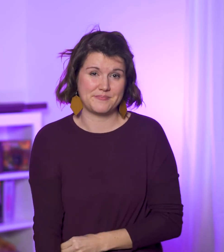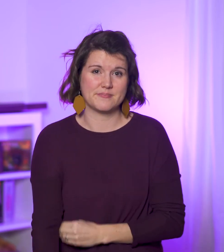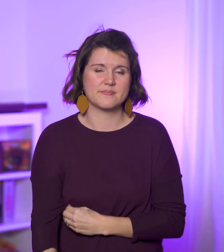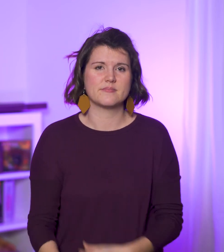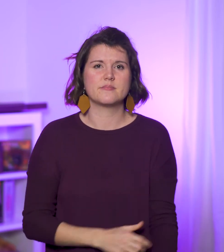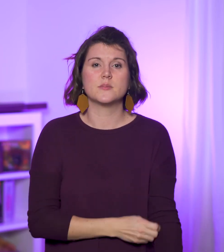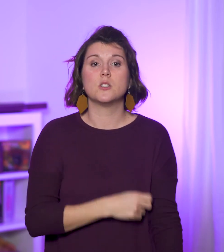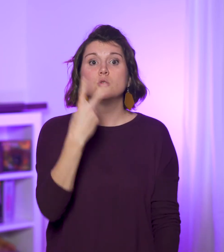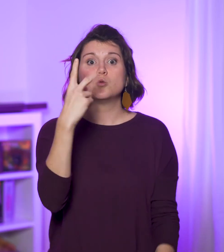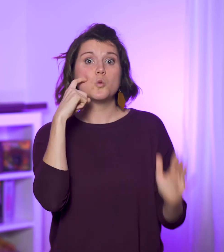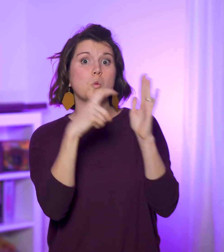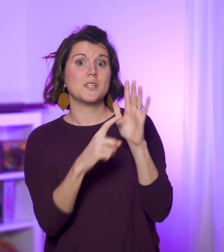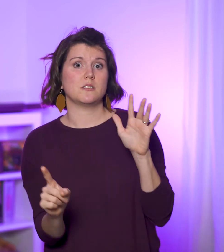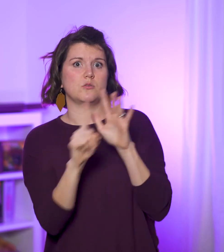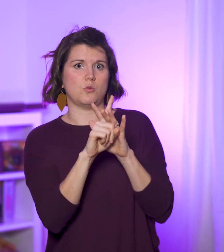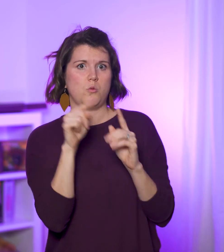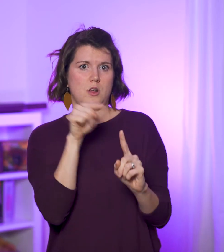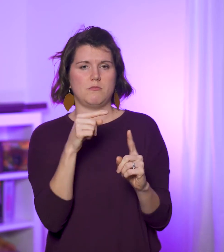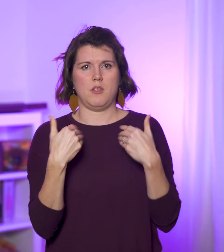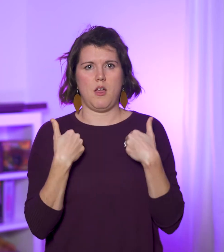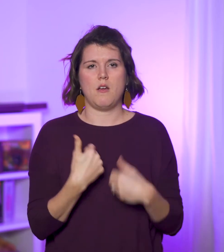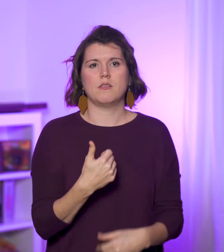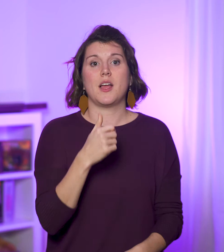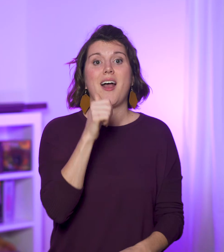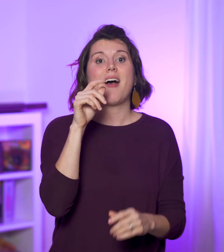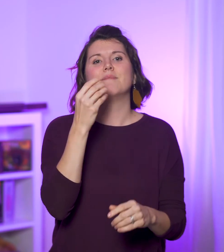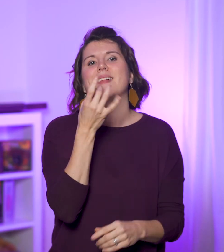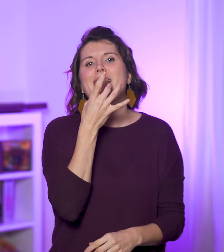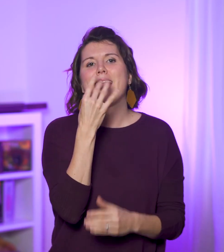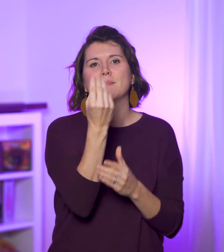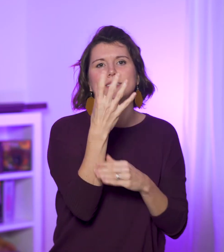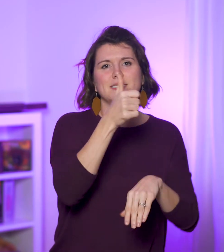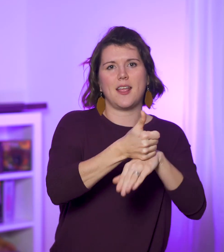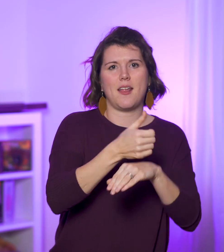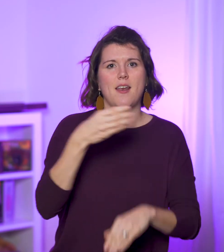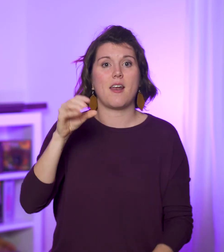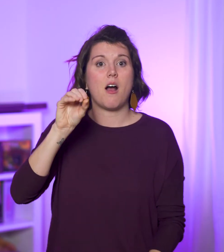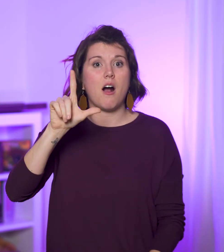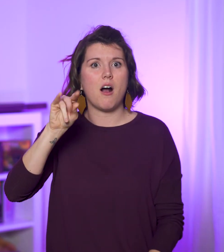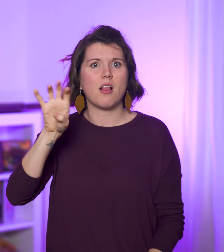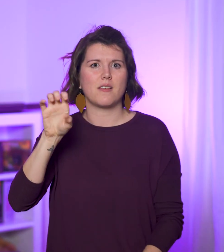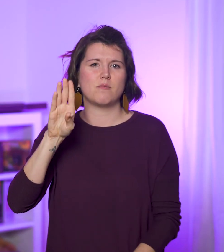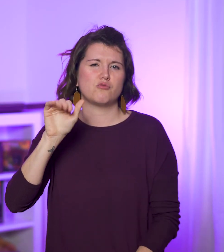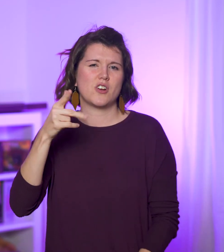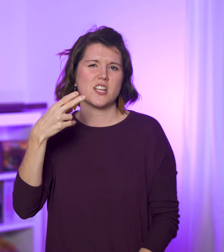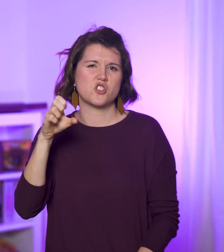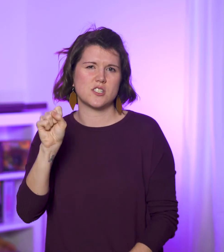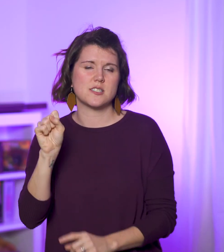Two witnesses show up here as well: lampstands and olive branches.